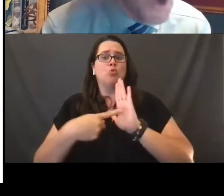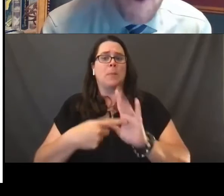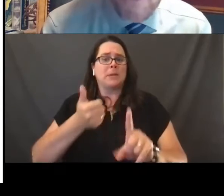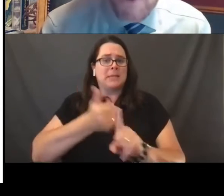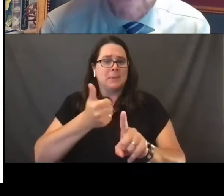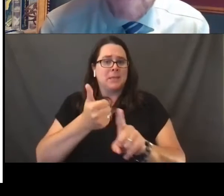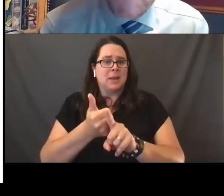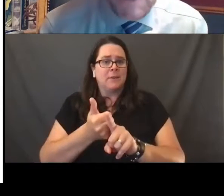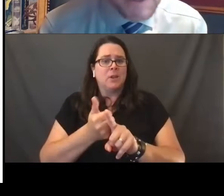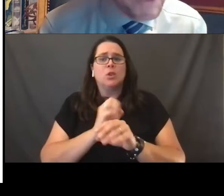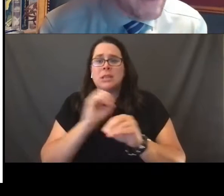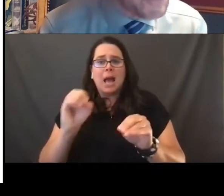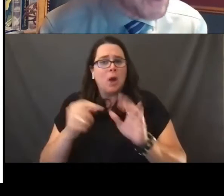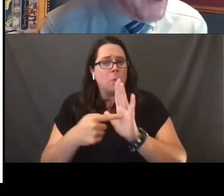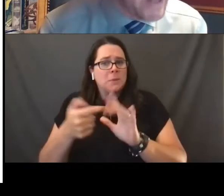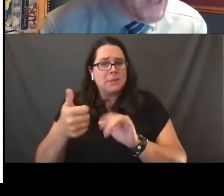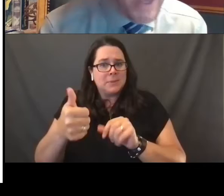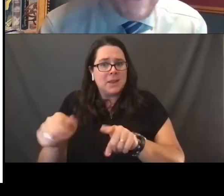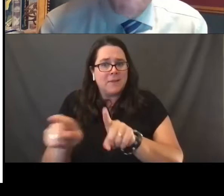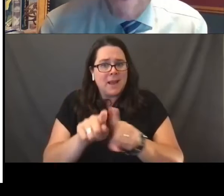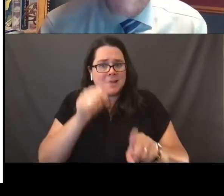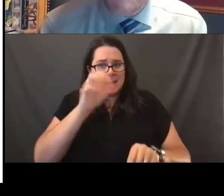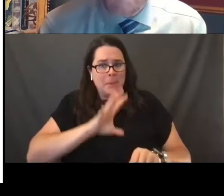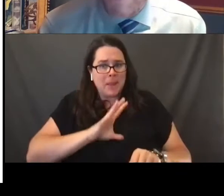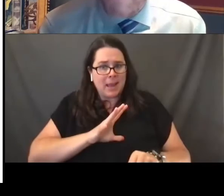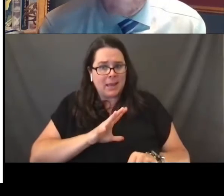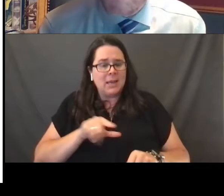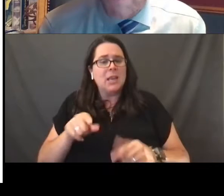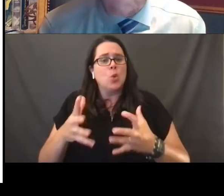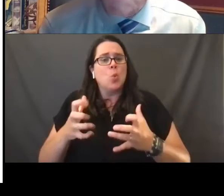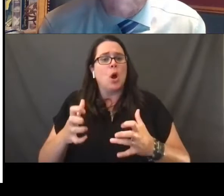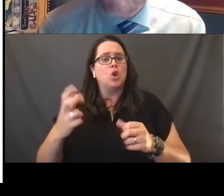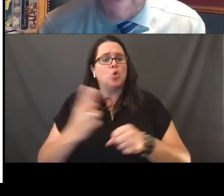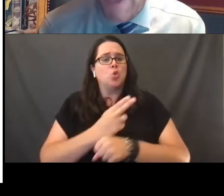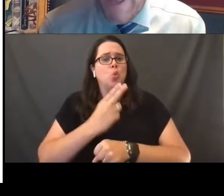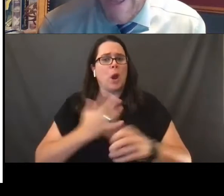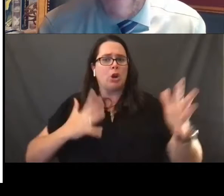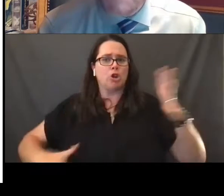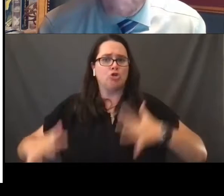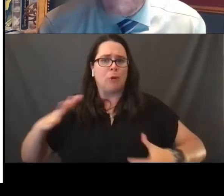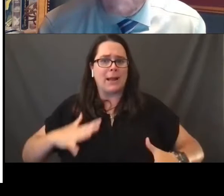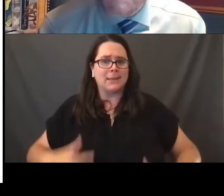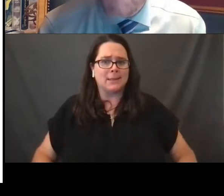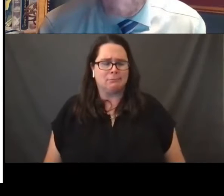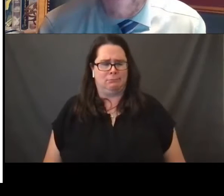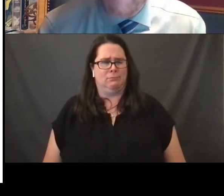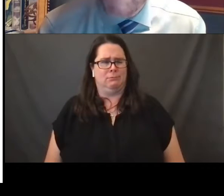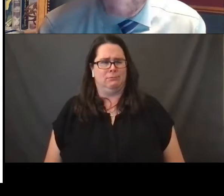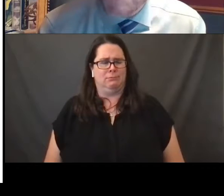was no longer going to represent himself as a man. He wanted to wear a dress. And as much as we may,